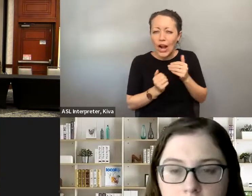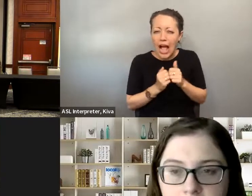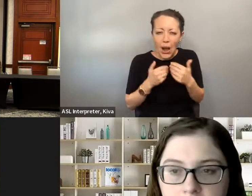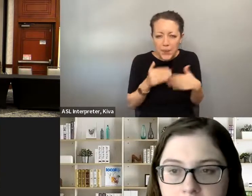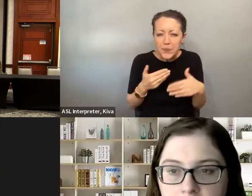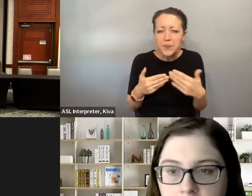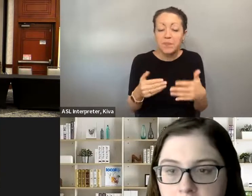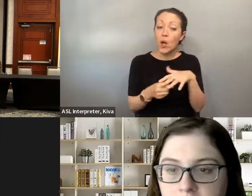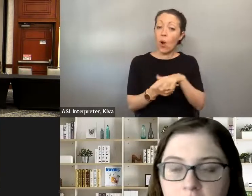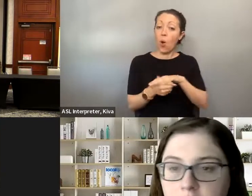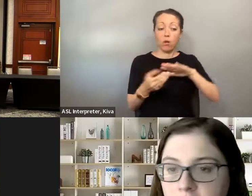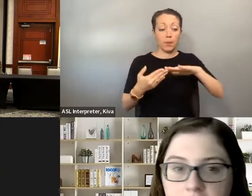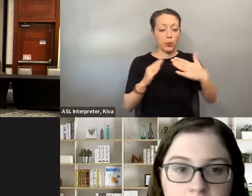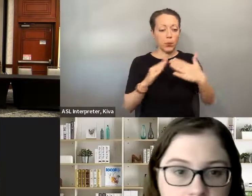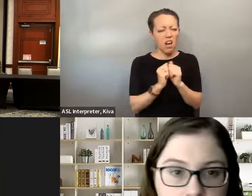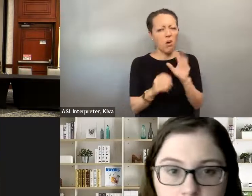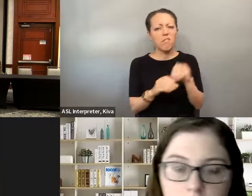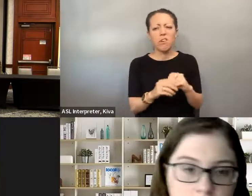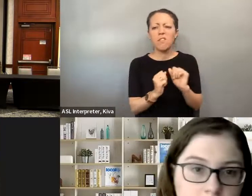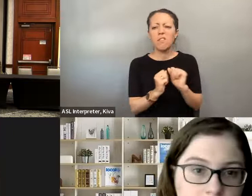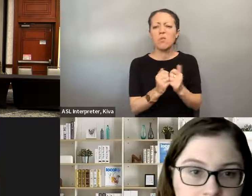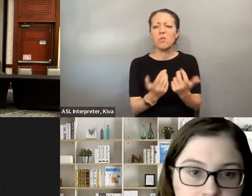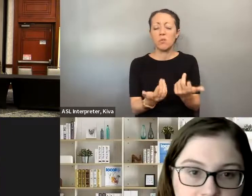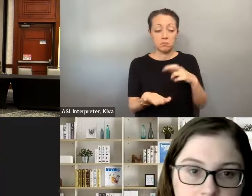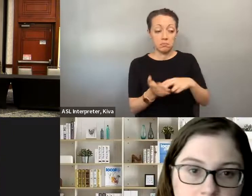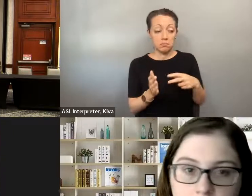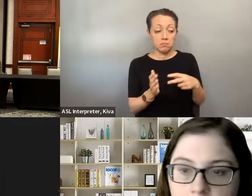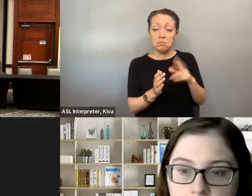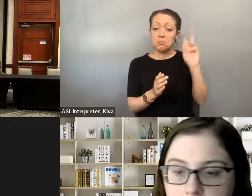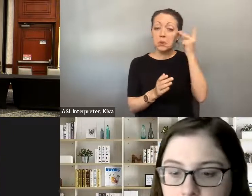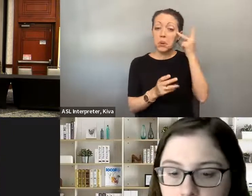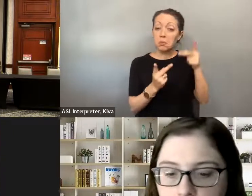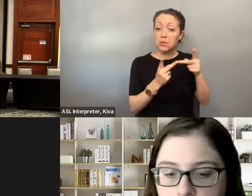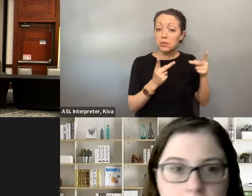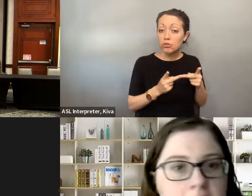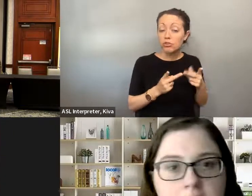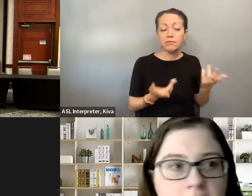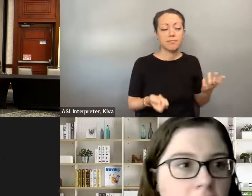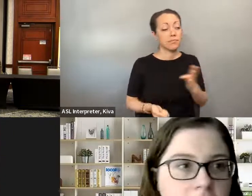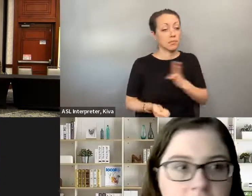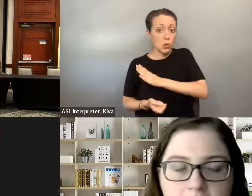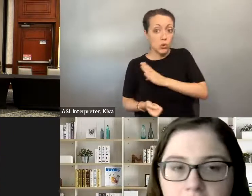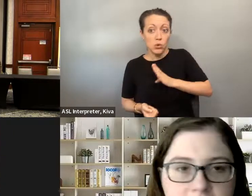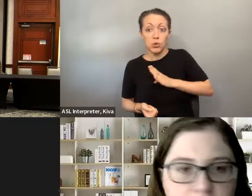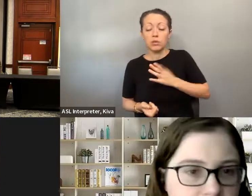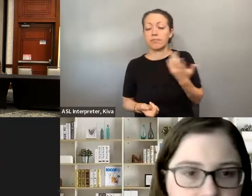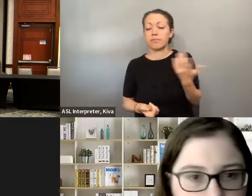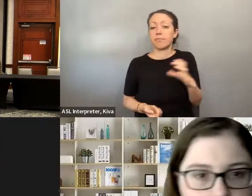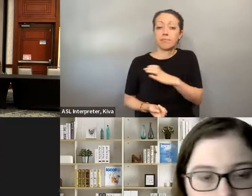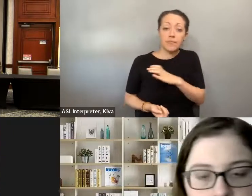we're really -- we need to work on building this pipeline from the bottom up. Particularly for people who haven't run for office before, looking at the local community